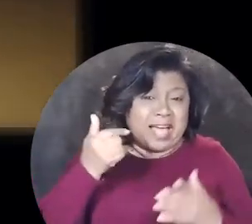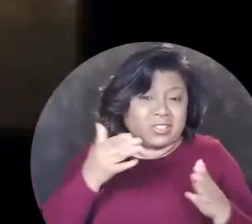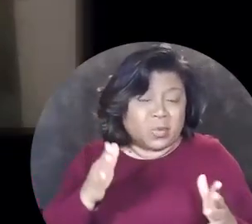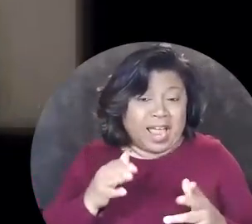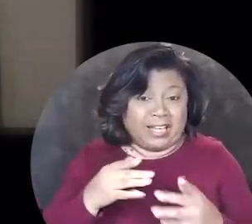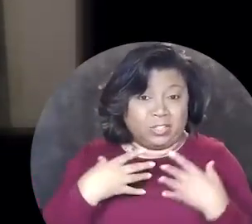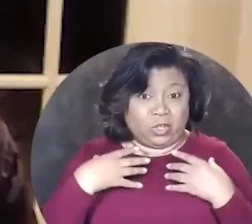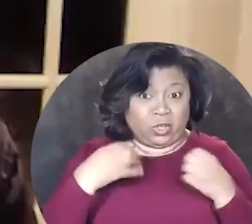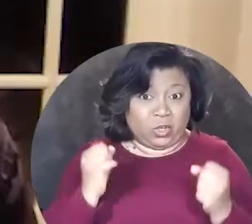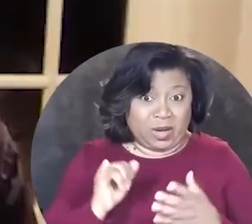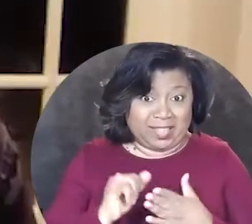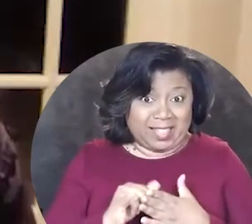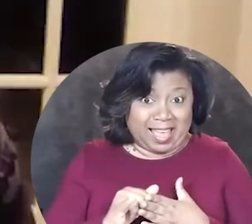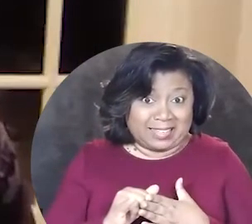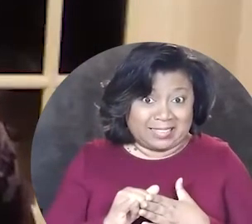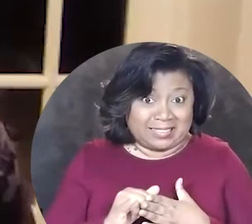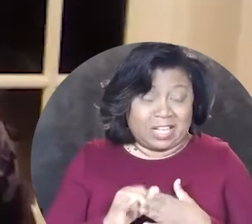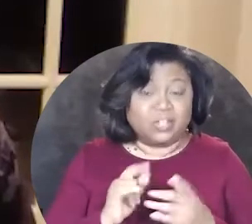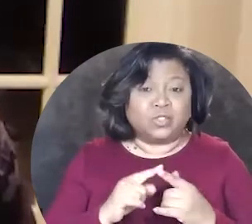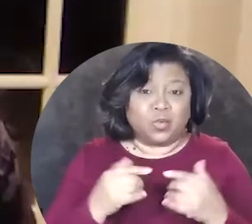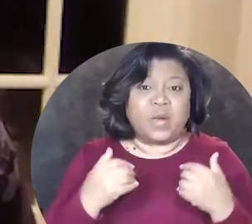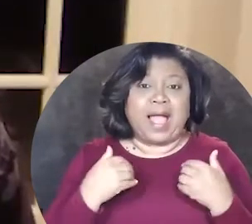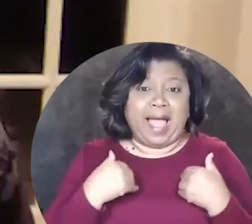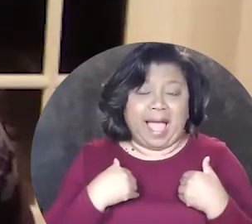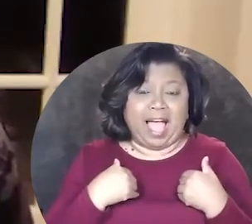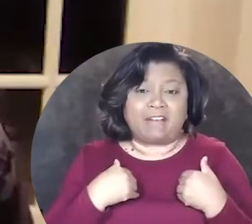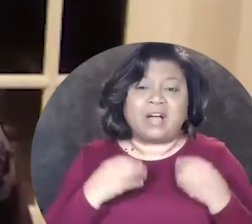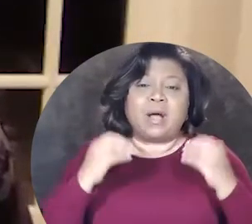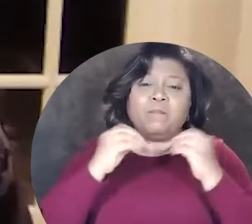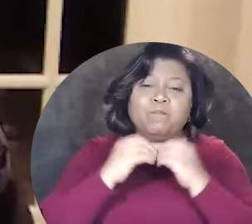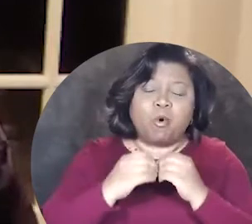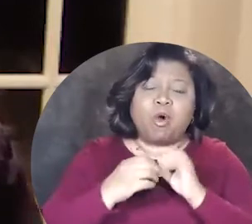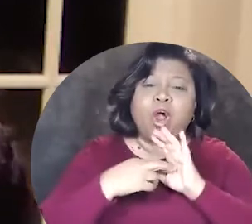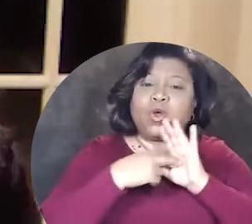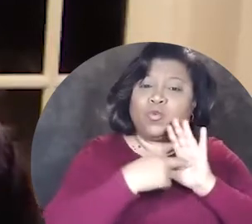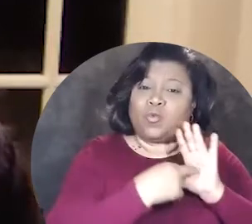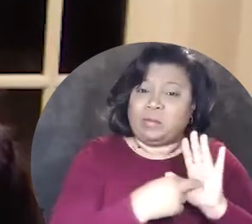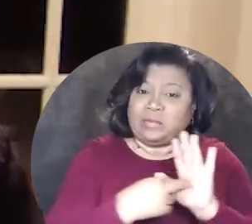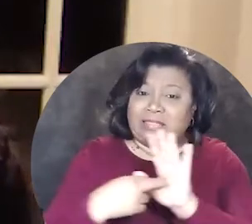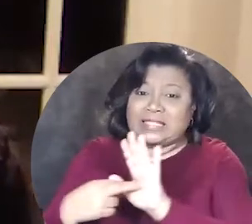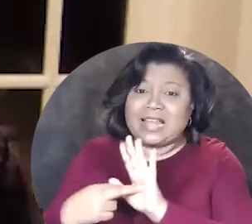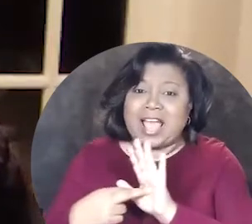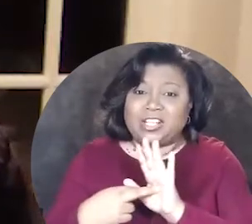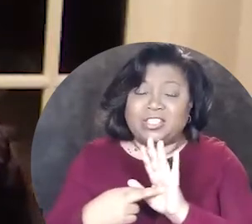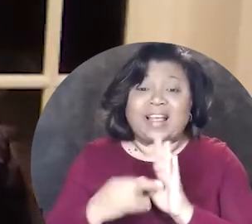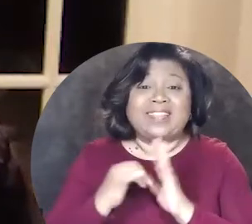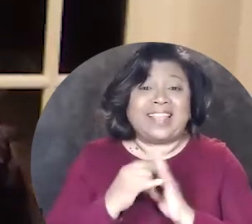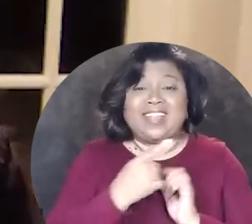the best way to cure it is to have more representation